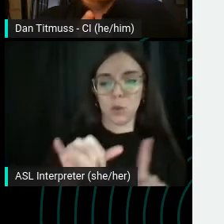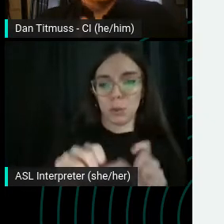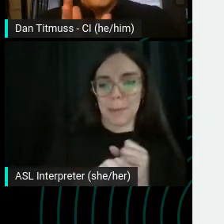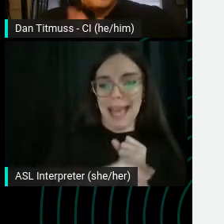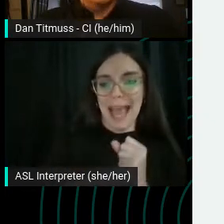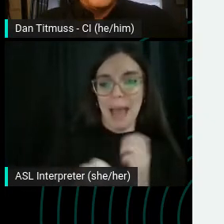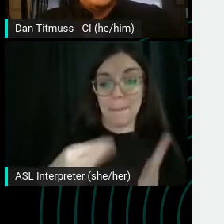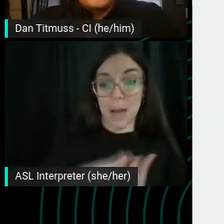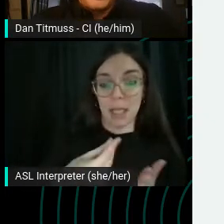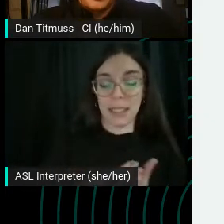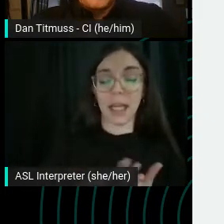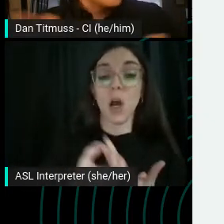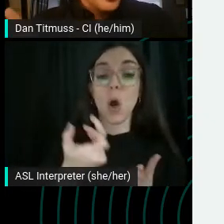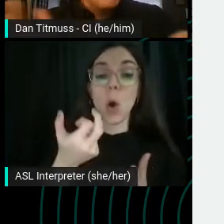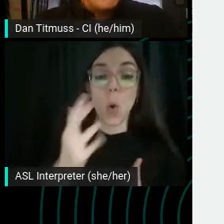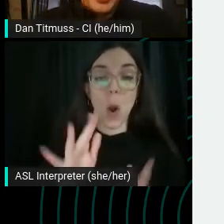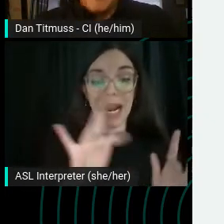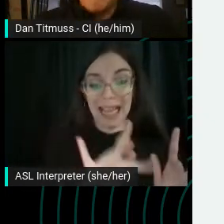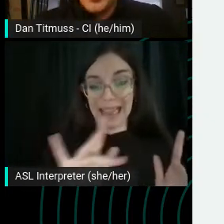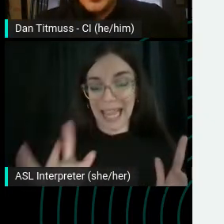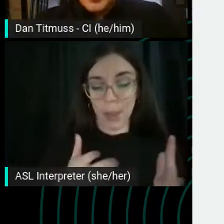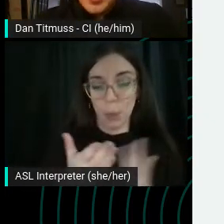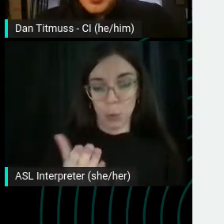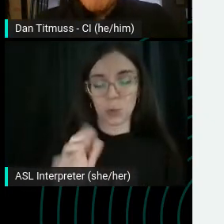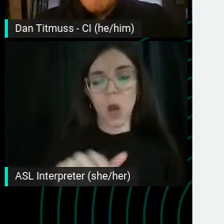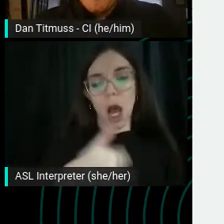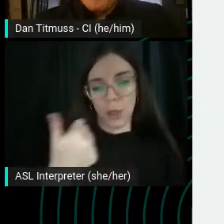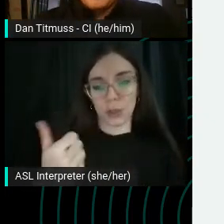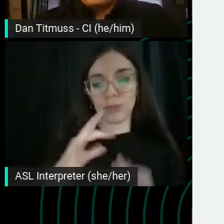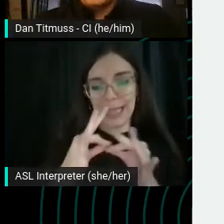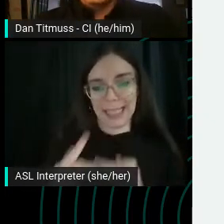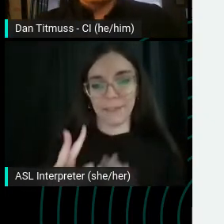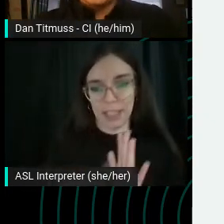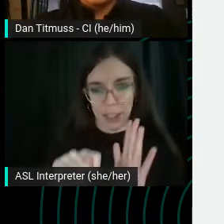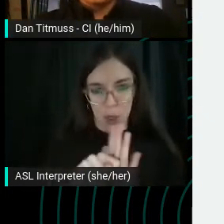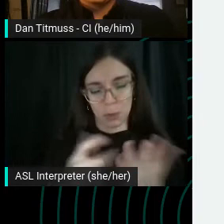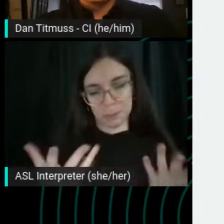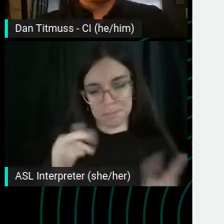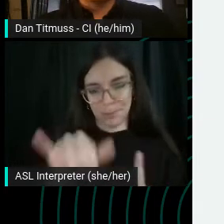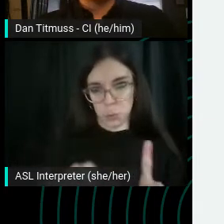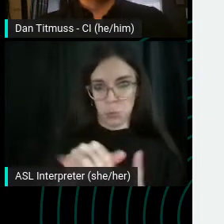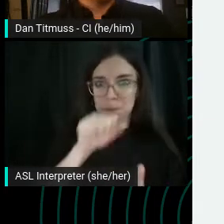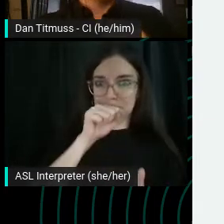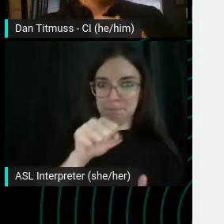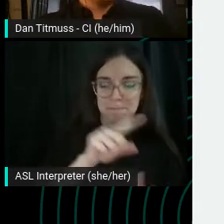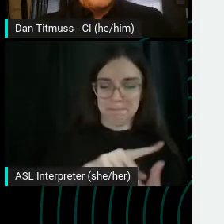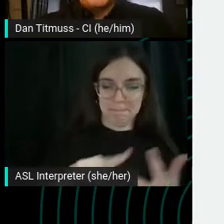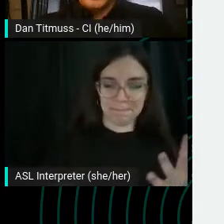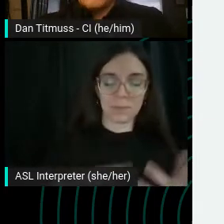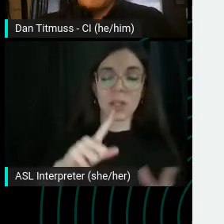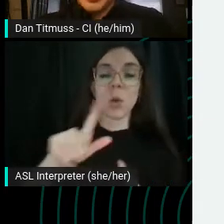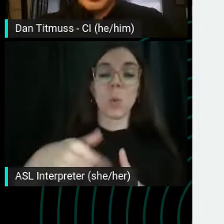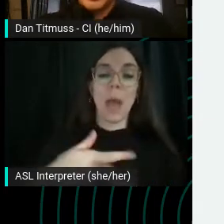through to other related videos, which, again, they love. When creating playlist, think about the intent of a playlist.